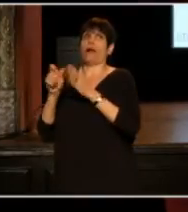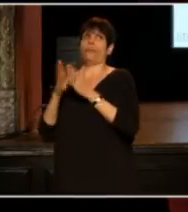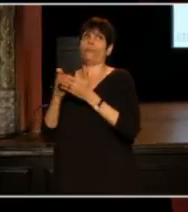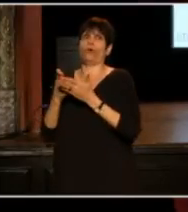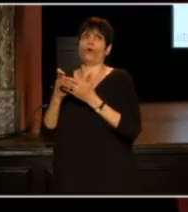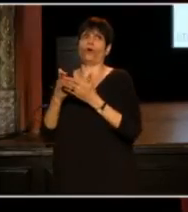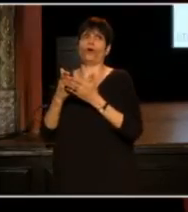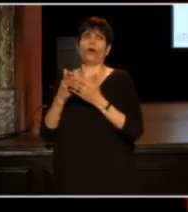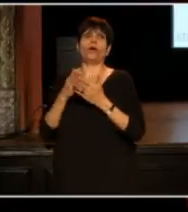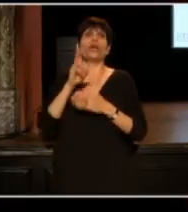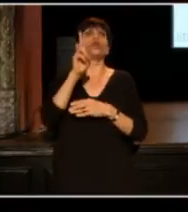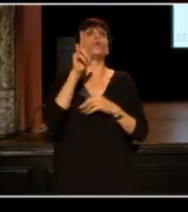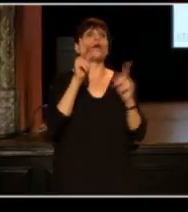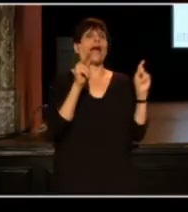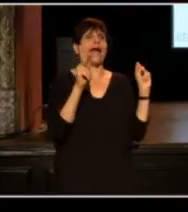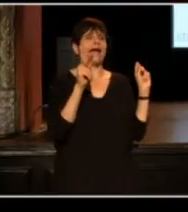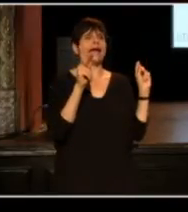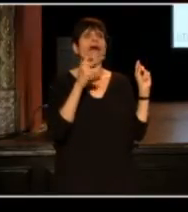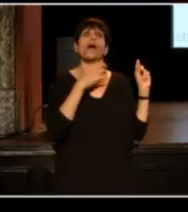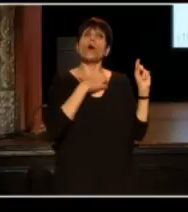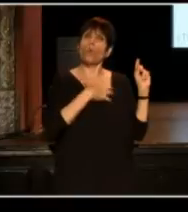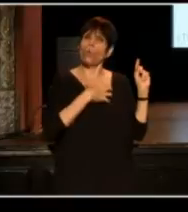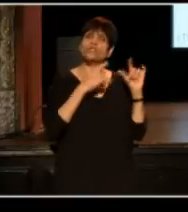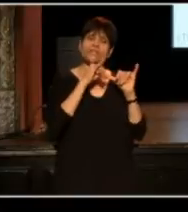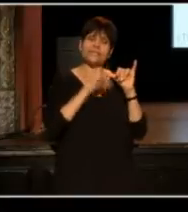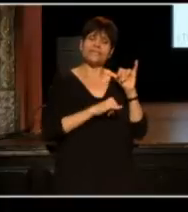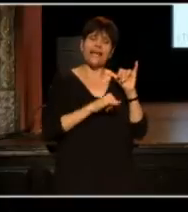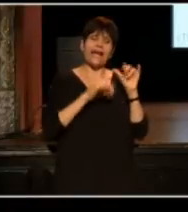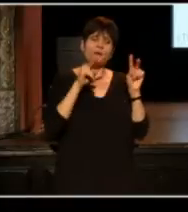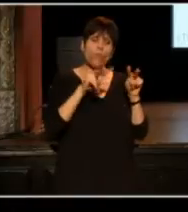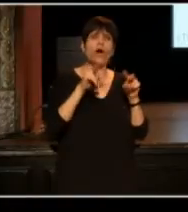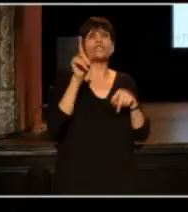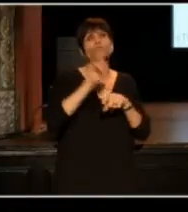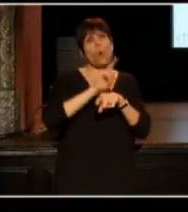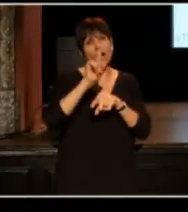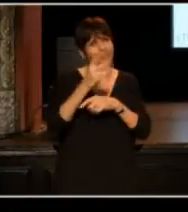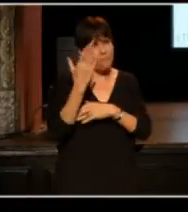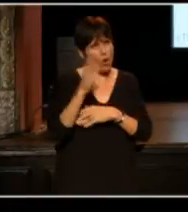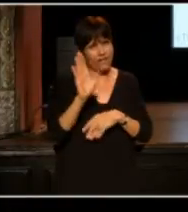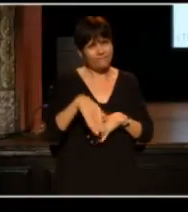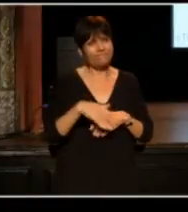Some from the UK, "I wished that you could stay in Washington, it's nearly one in the morning."